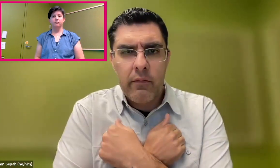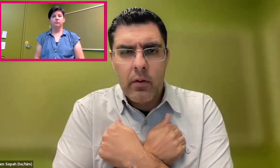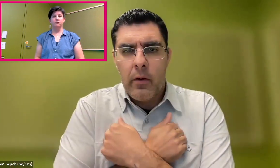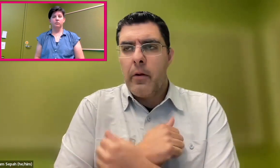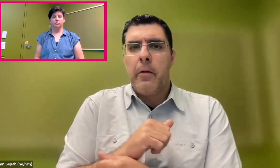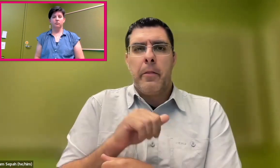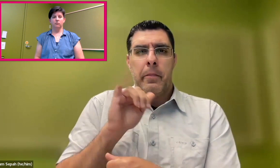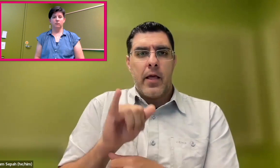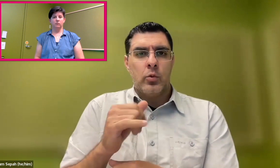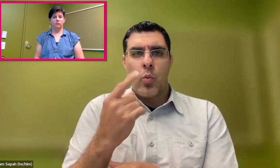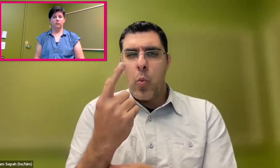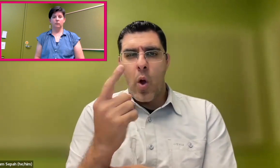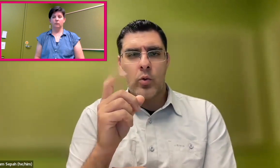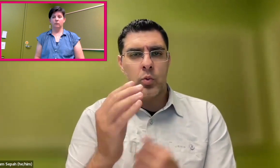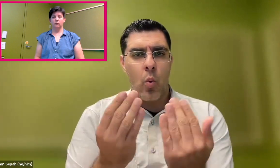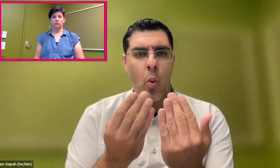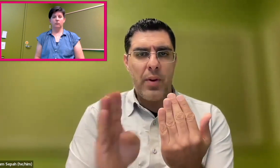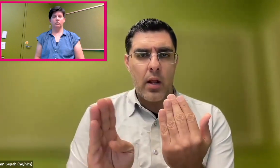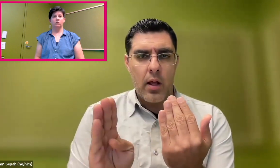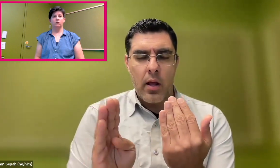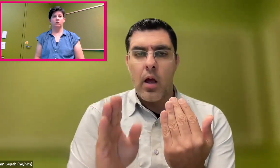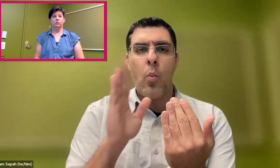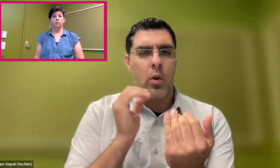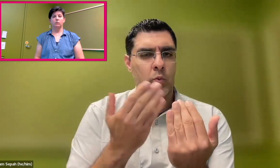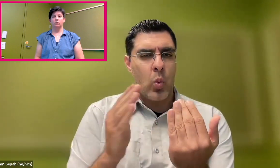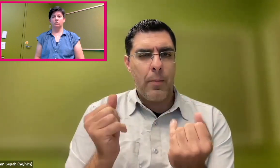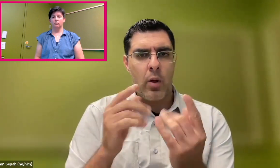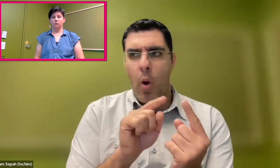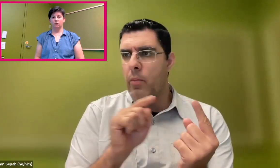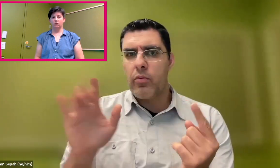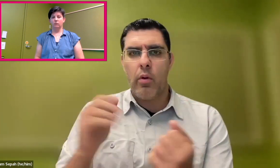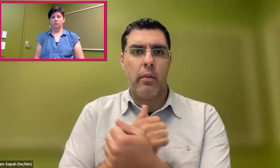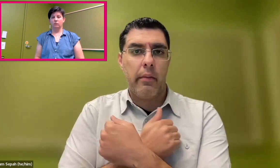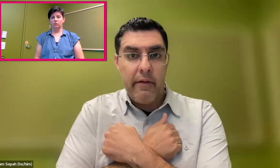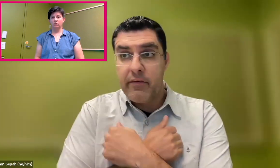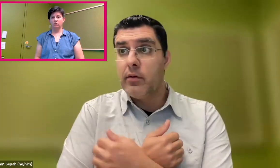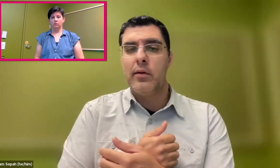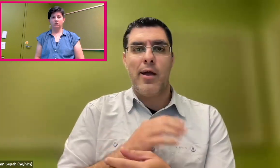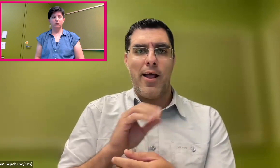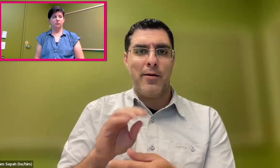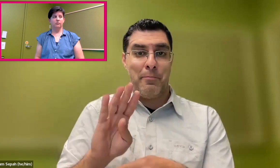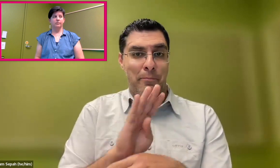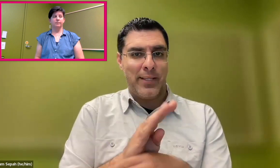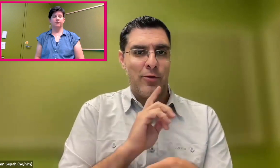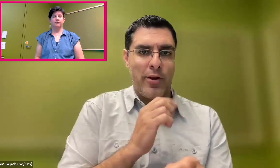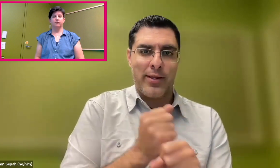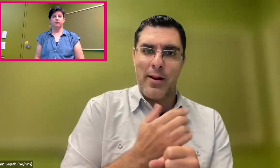and even access to loved ones and other relationships. And once one door opens, many more can open.